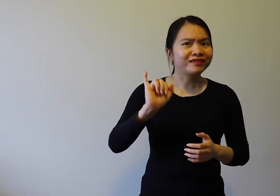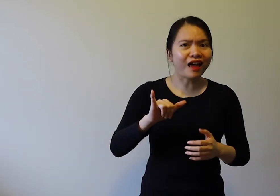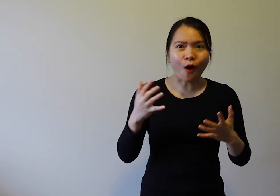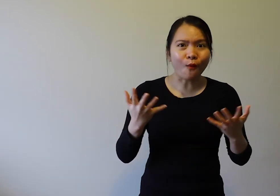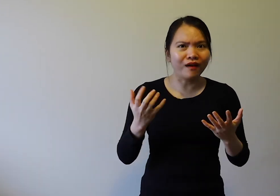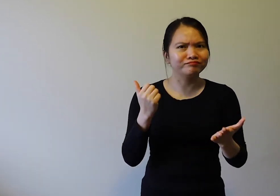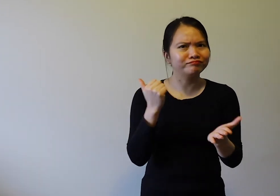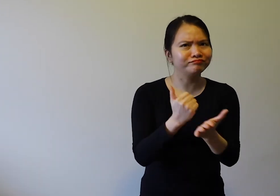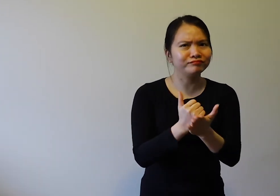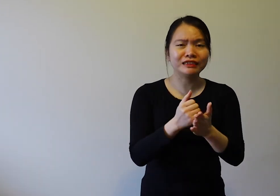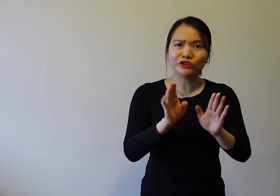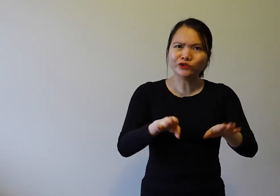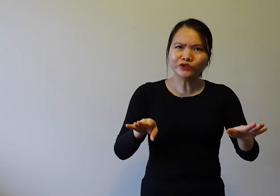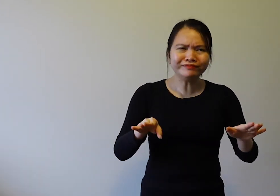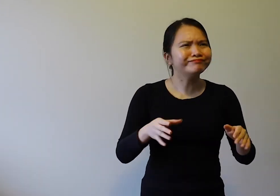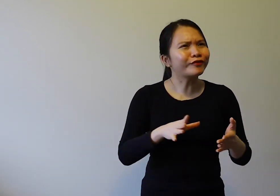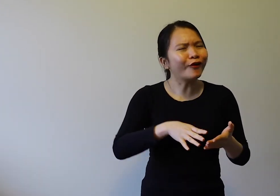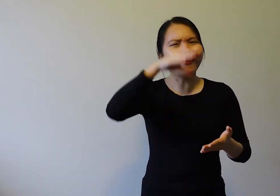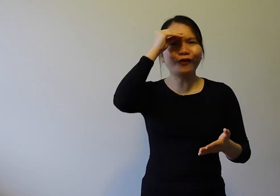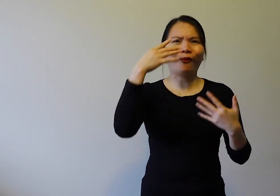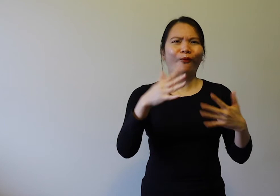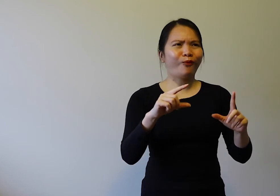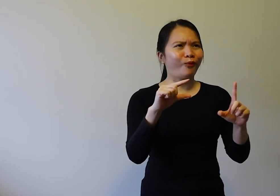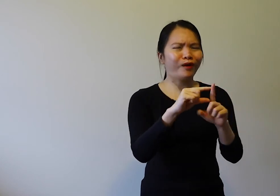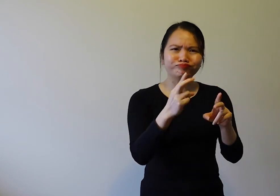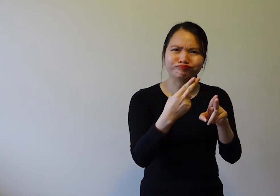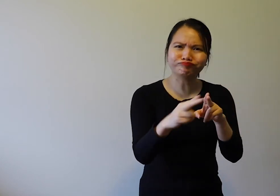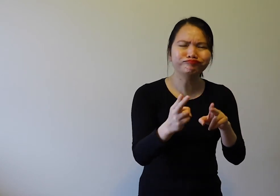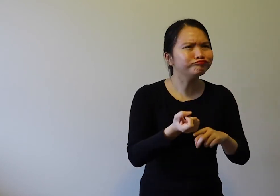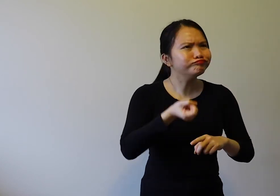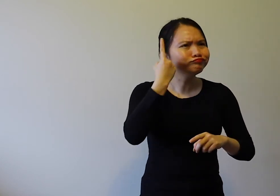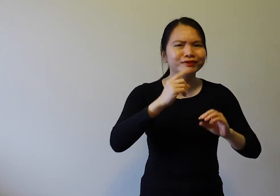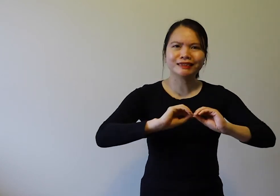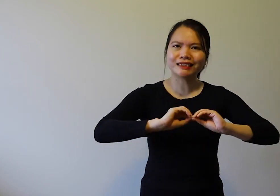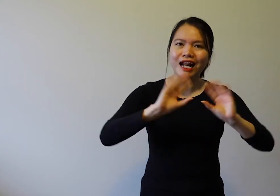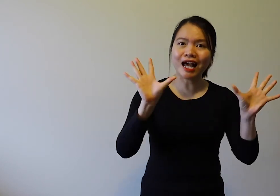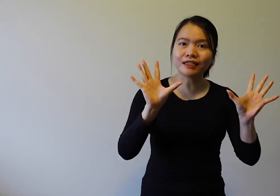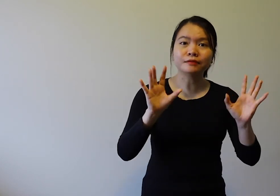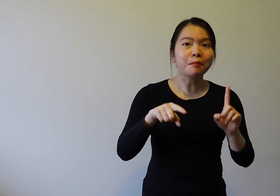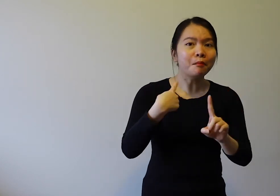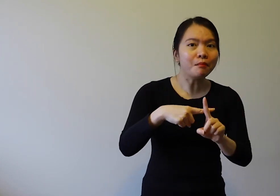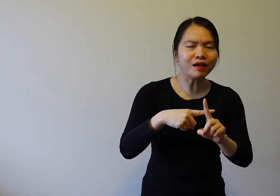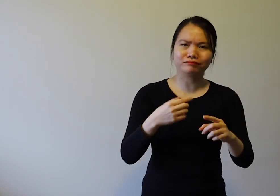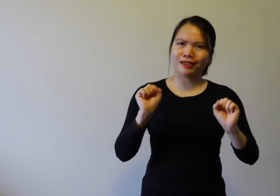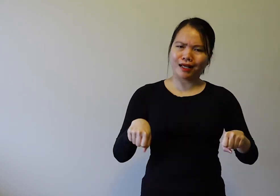Deaf children use glossaries and/or dictionaries to learn new words in their languages